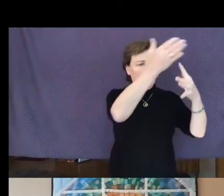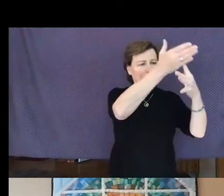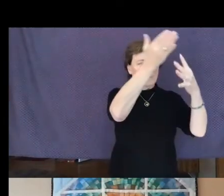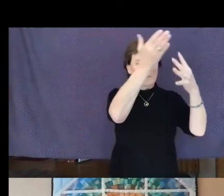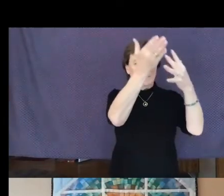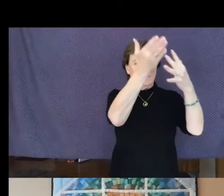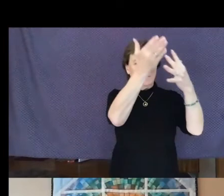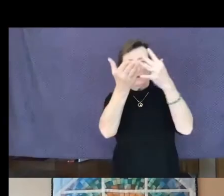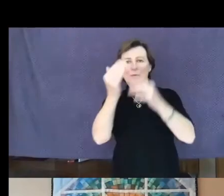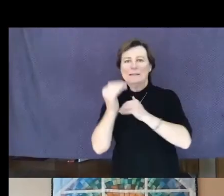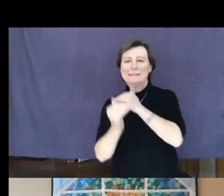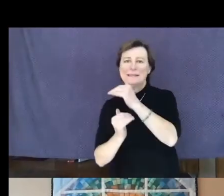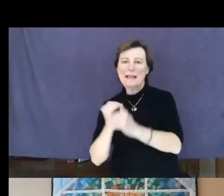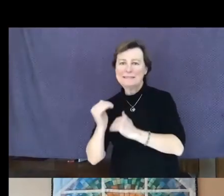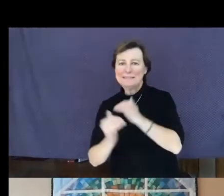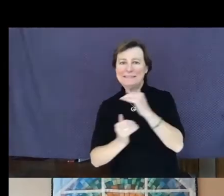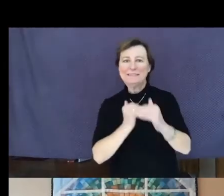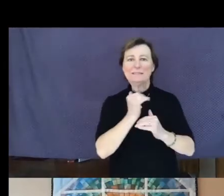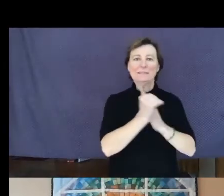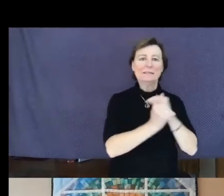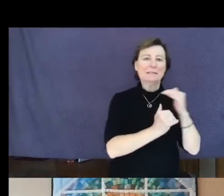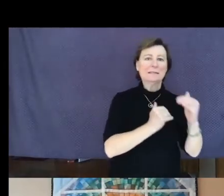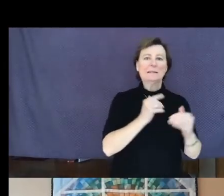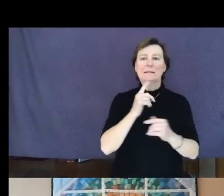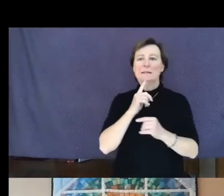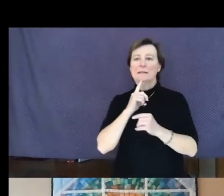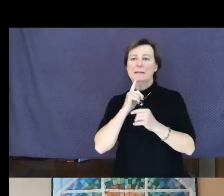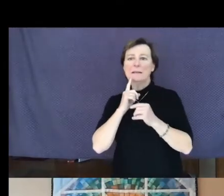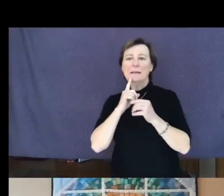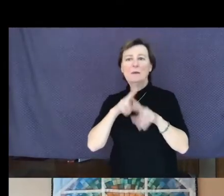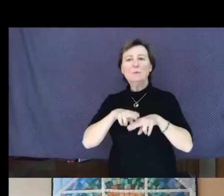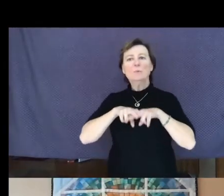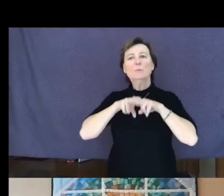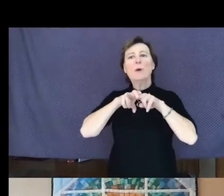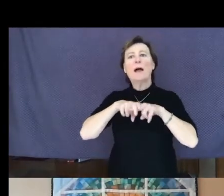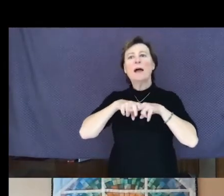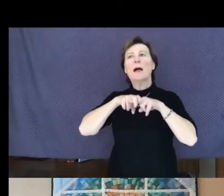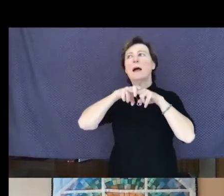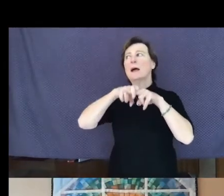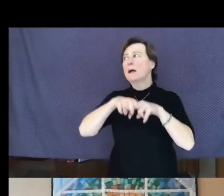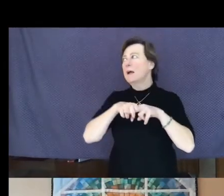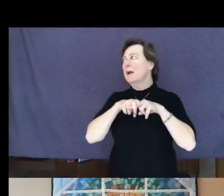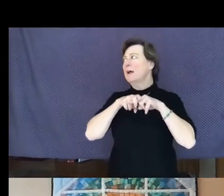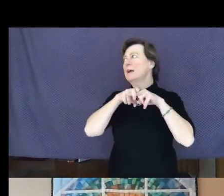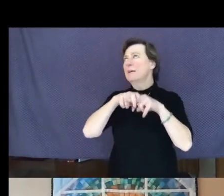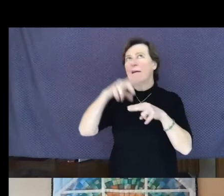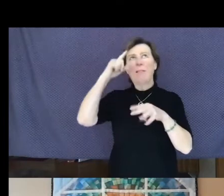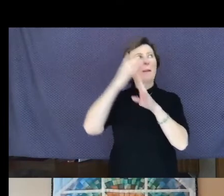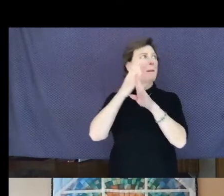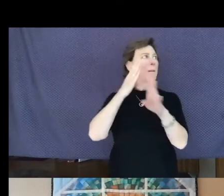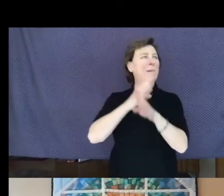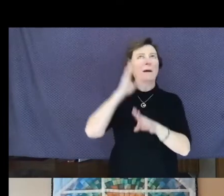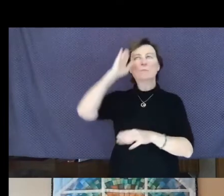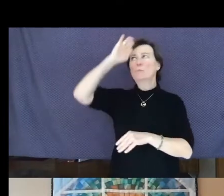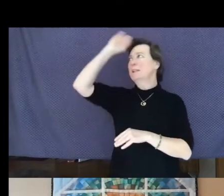How you ride and ride thinking the bus will never stop, the passengers eating